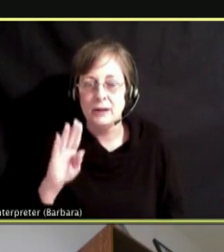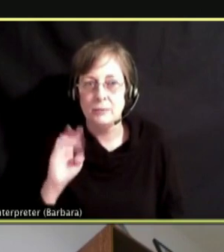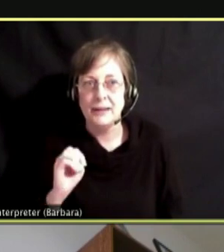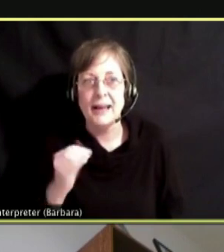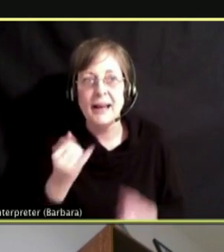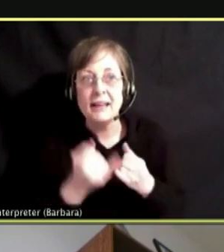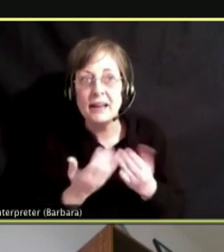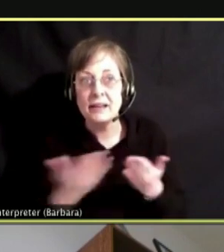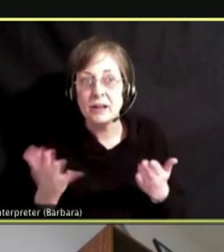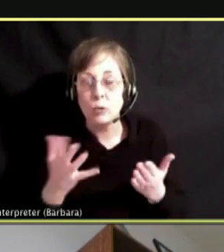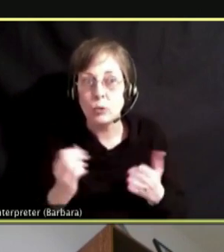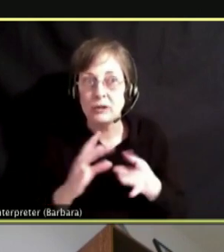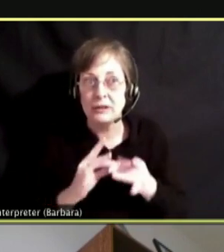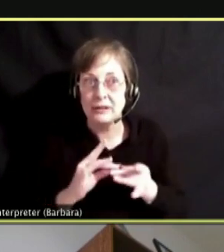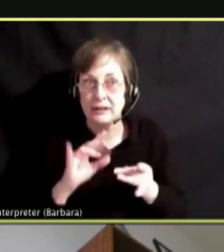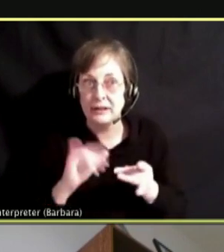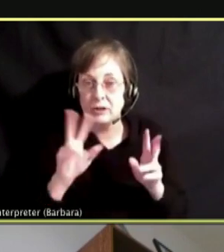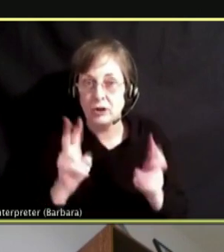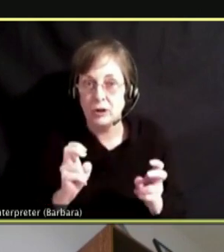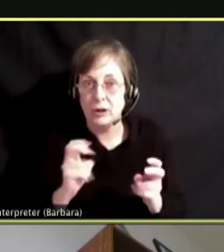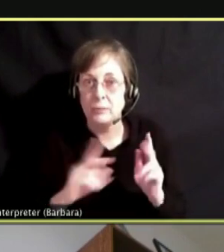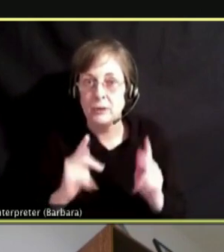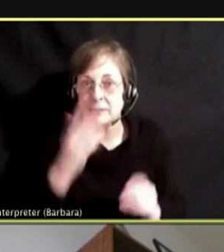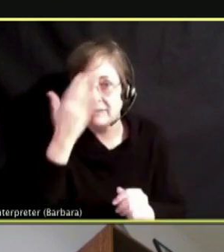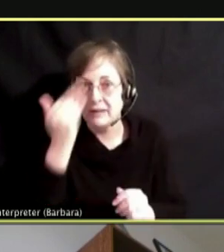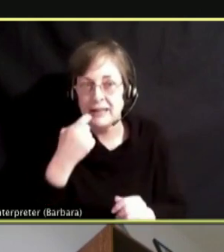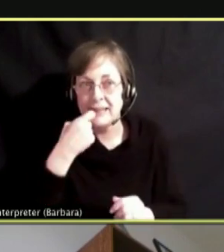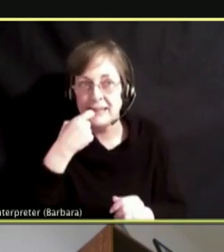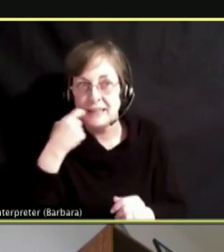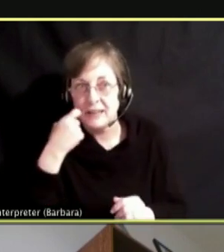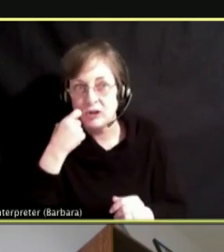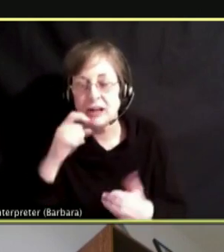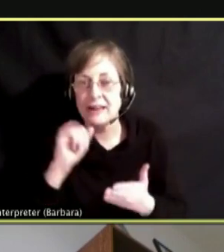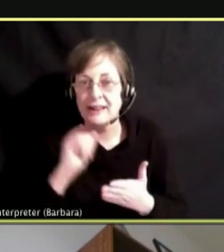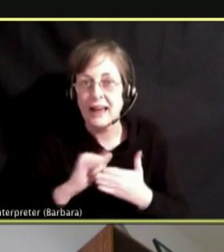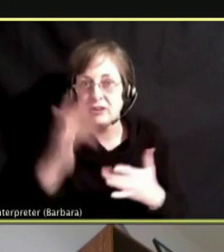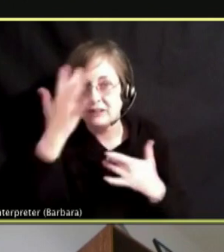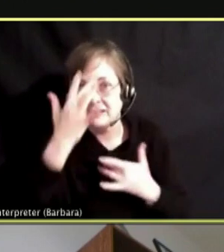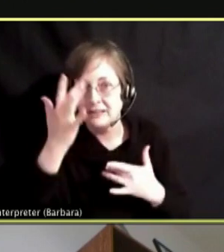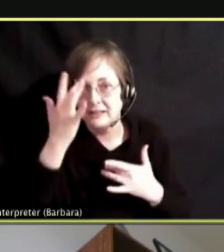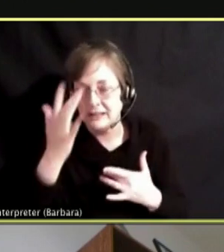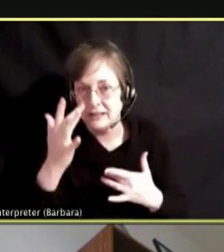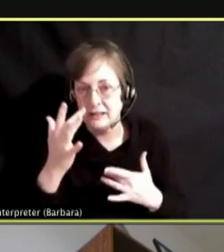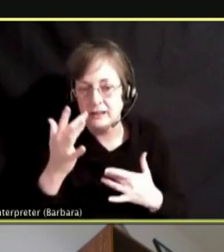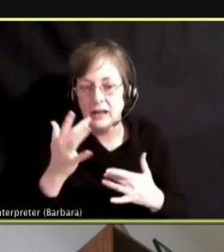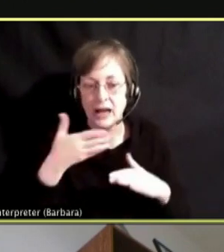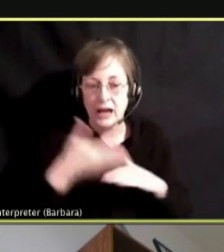I THINK PEOPLE FORGET THAT ADDICTION IS A DISEASE THAT YOUR BODY BECOMES PHYSICALLY